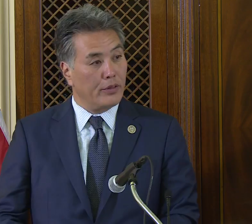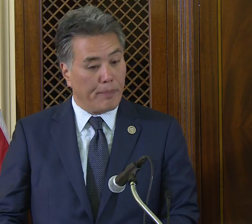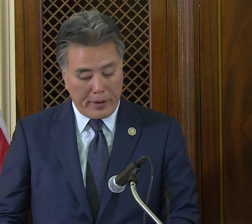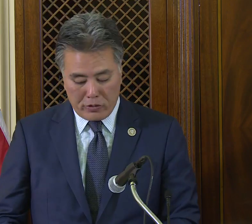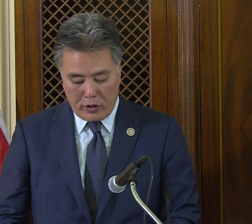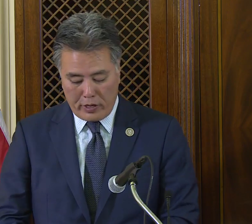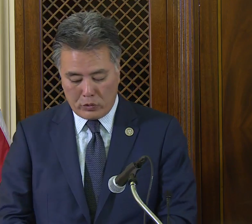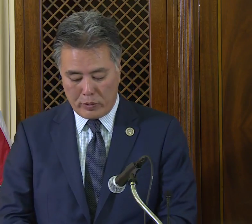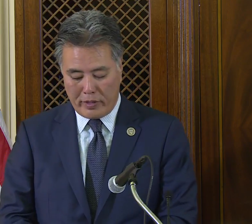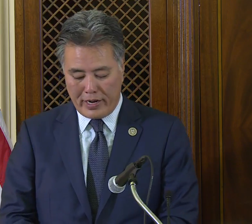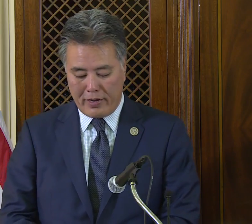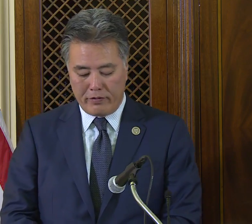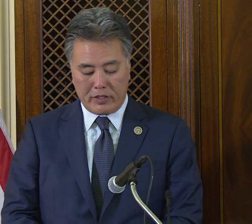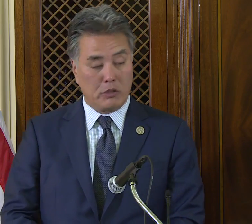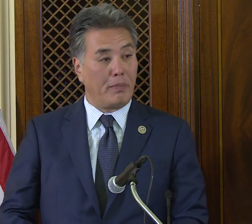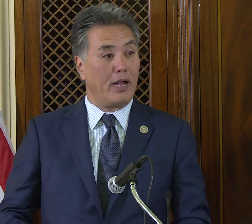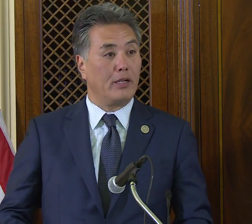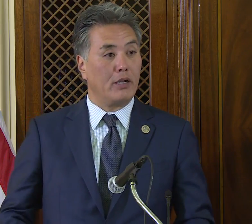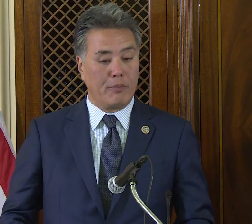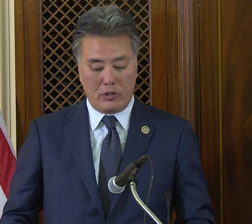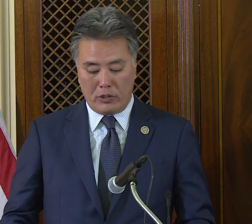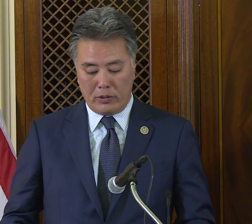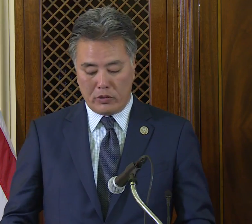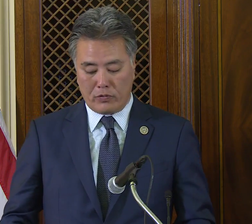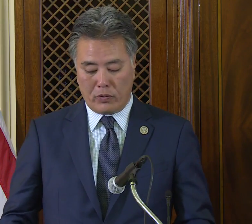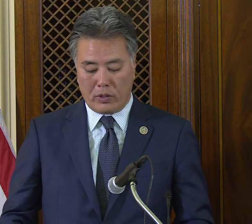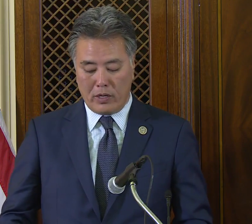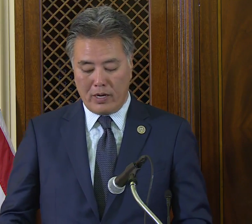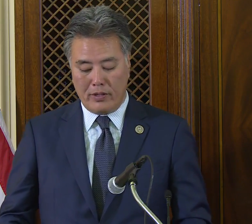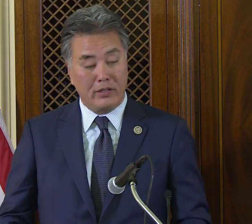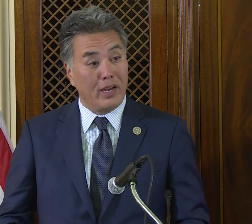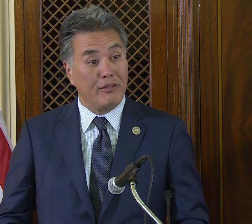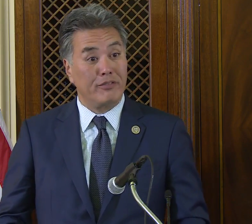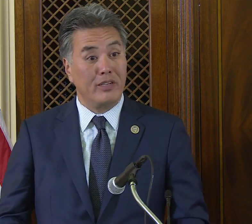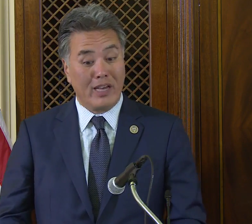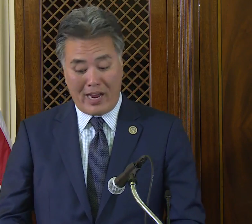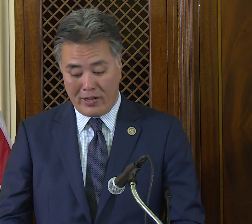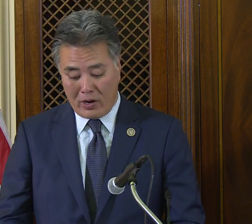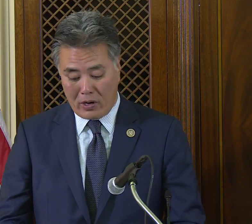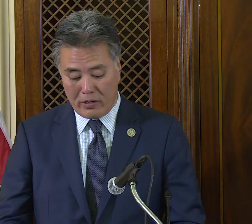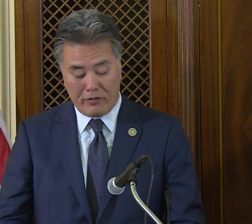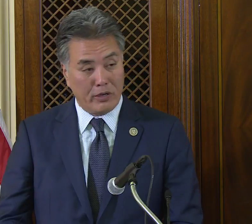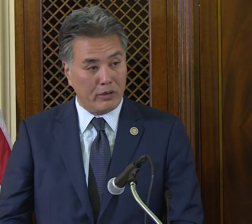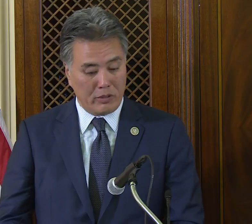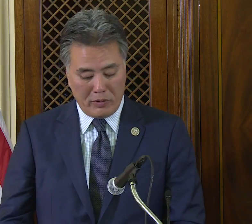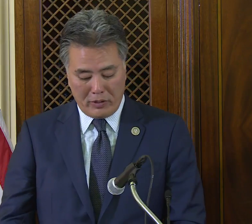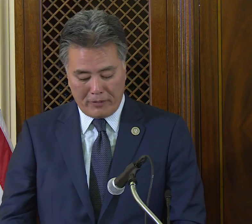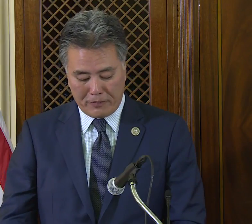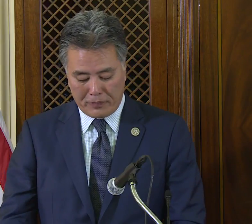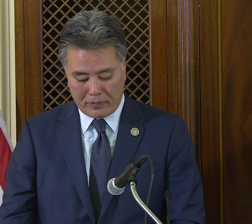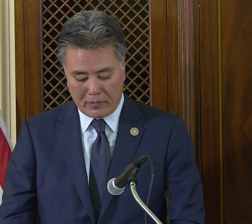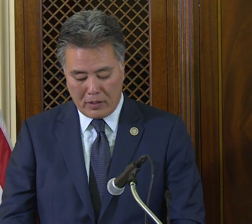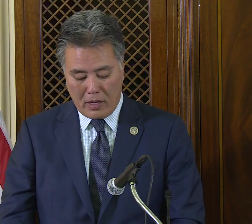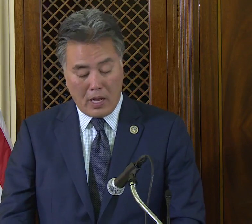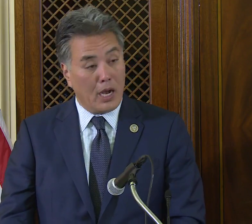the better chance we will have of expanding opportunities for the deaf and hard of hearing community.